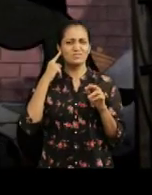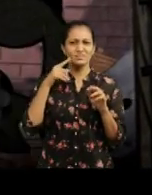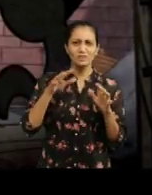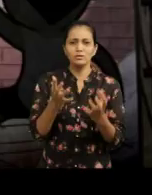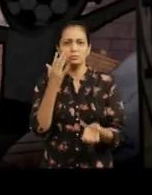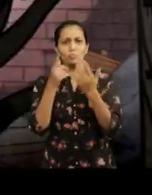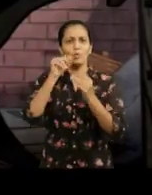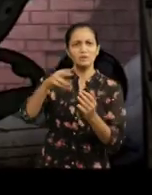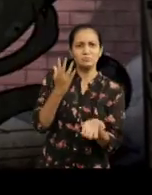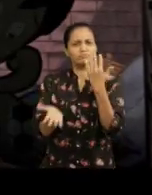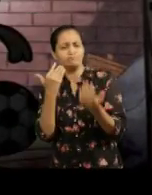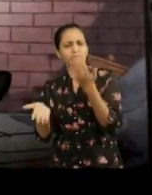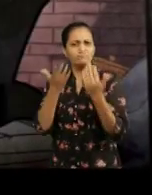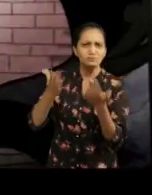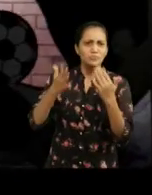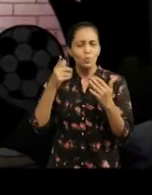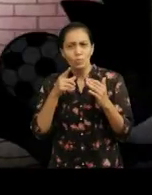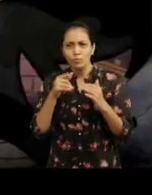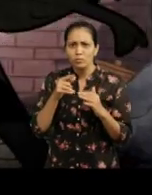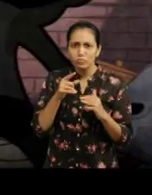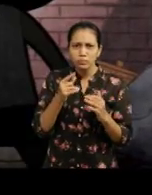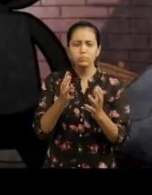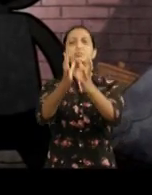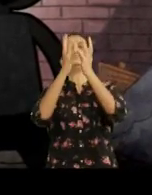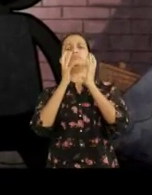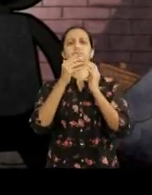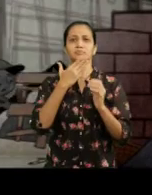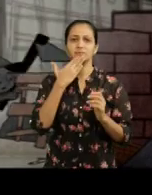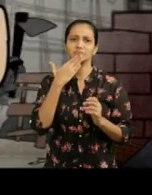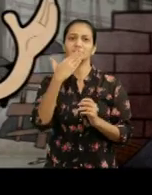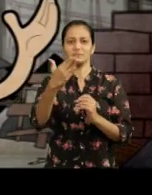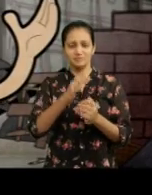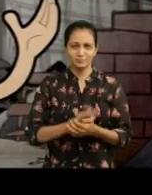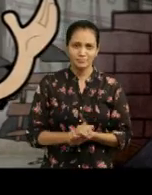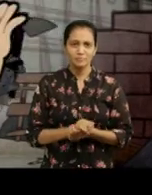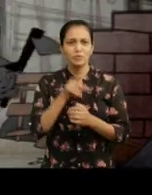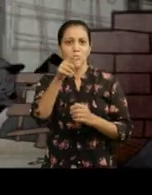Haa! oh! ( Sound of a whistle) Hey! Thanks, you are good.